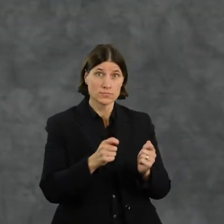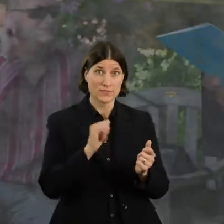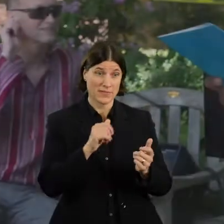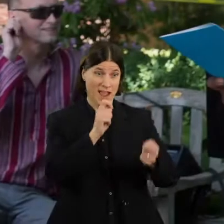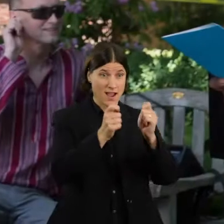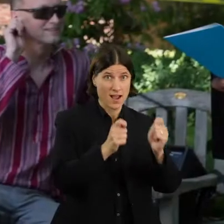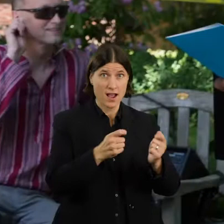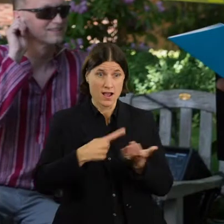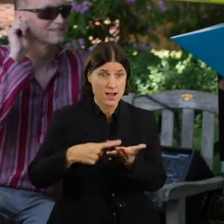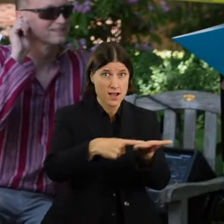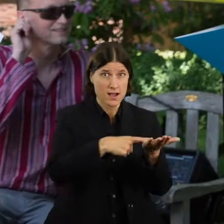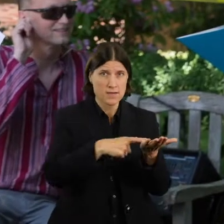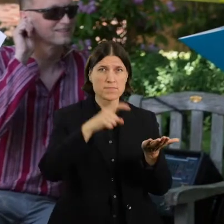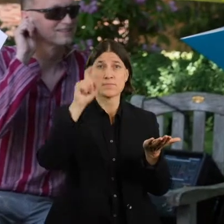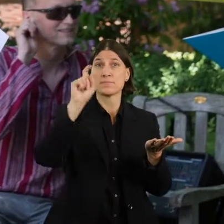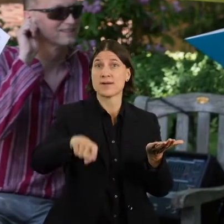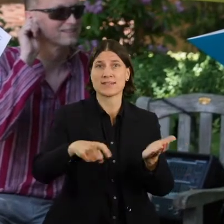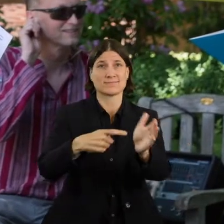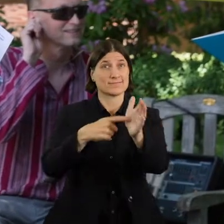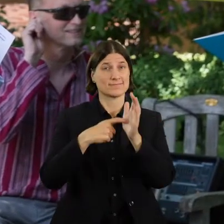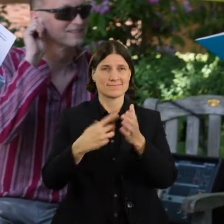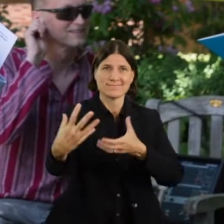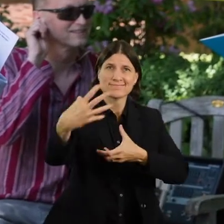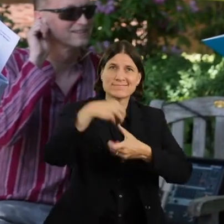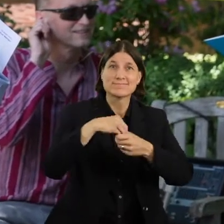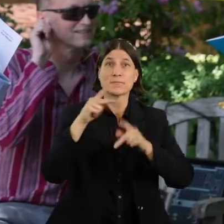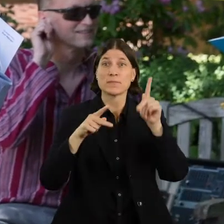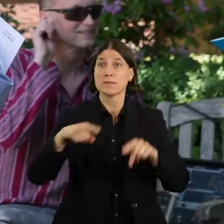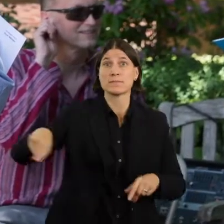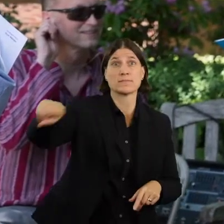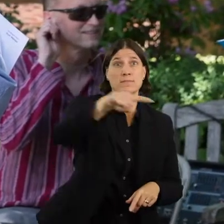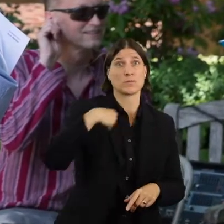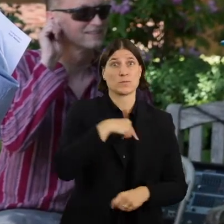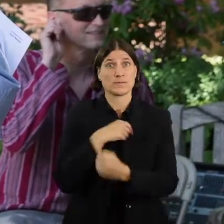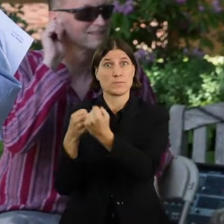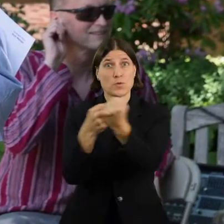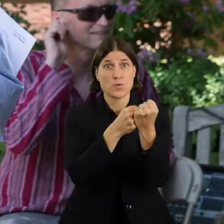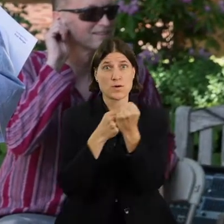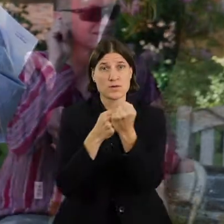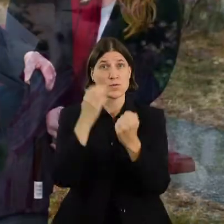We want to include the people we support when we design new programs and when we review our work.